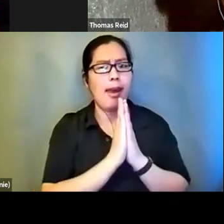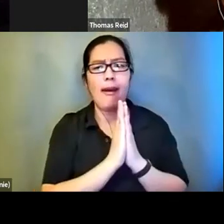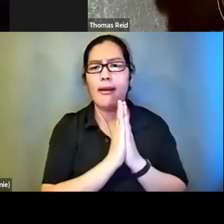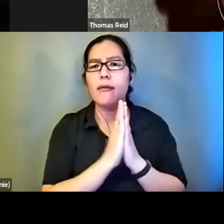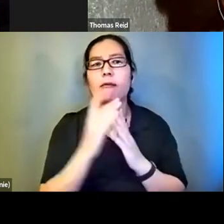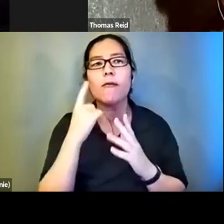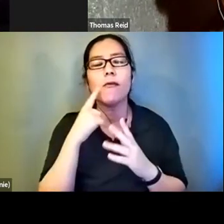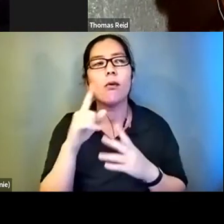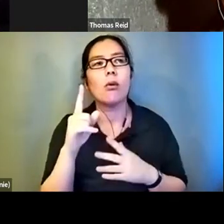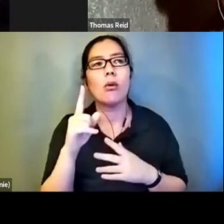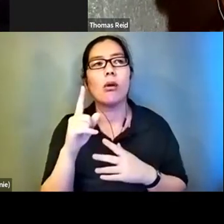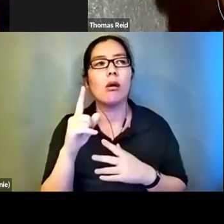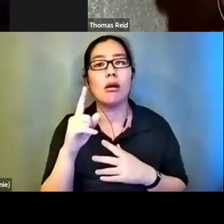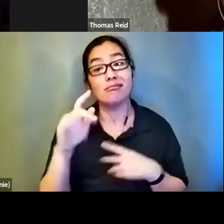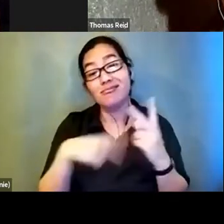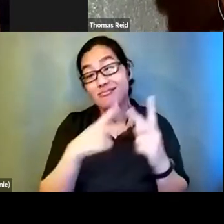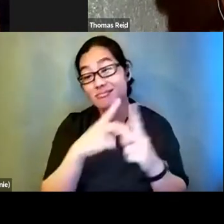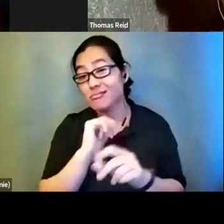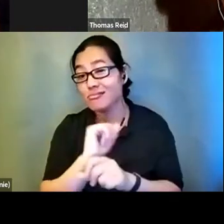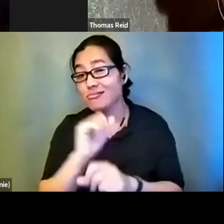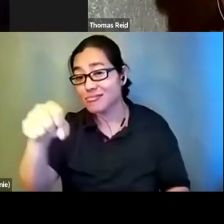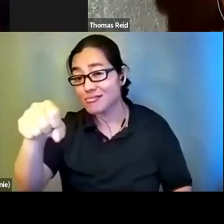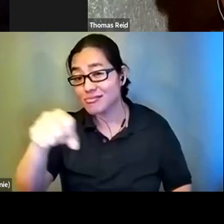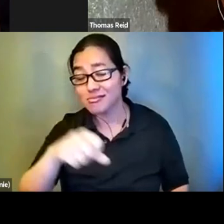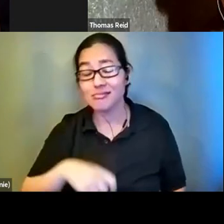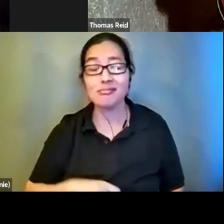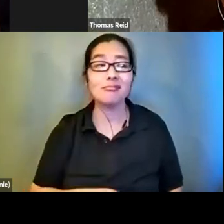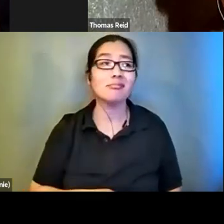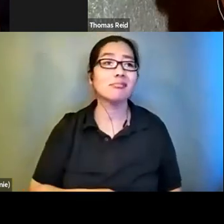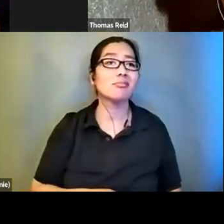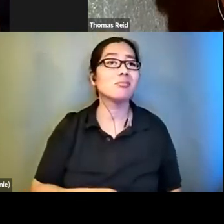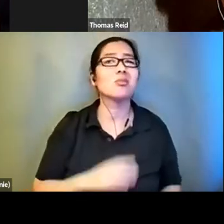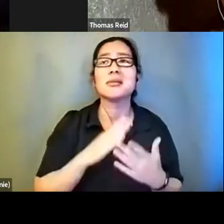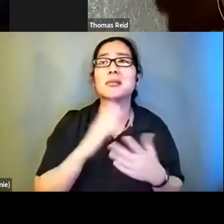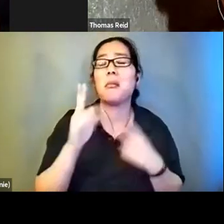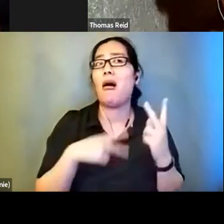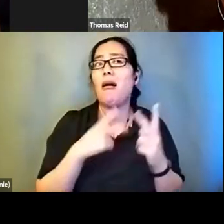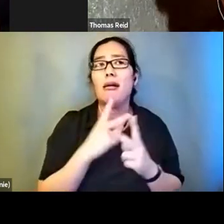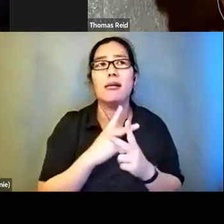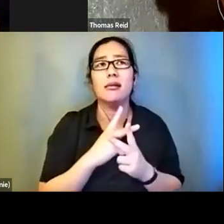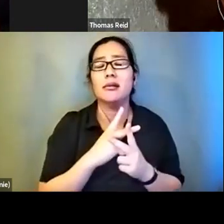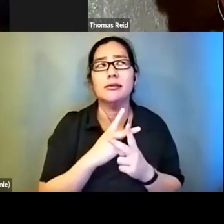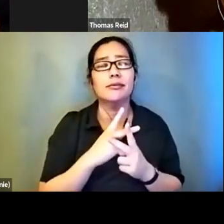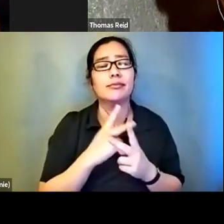for this kind of work for some kind of non-visual